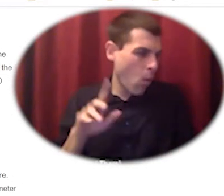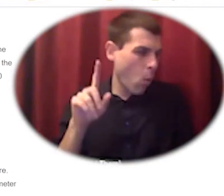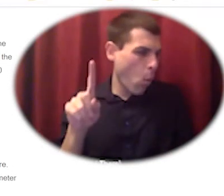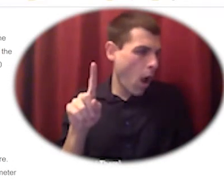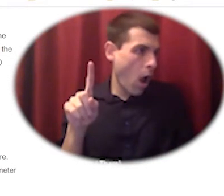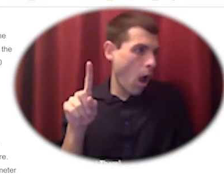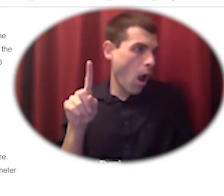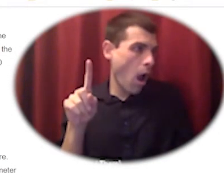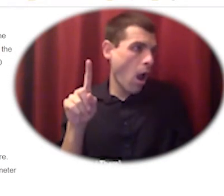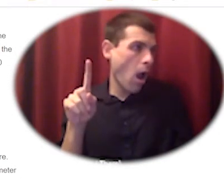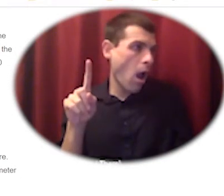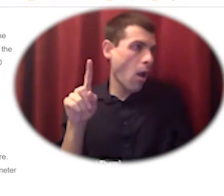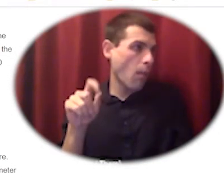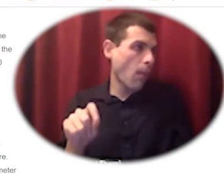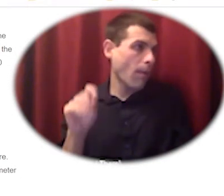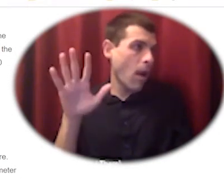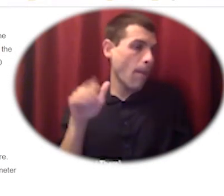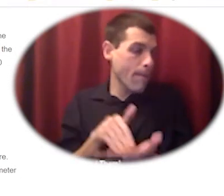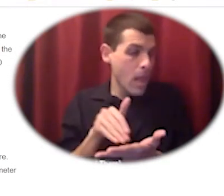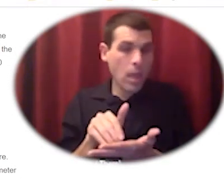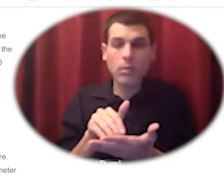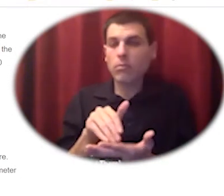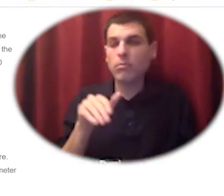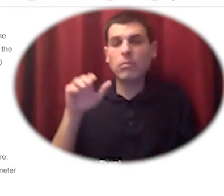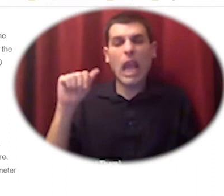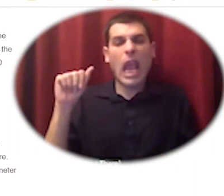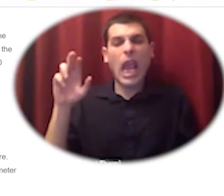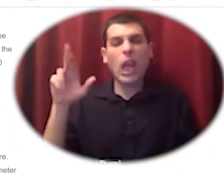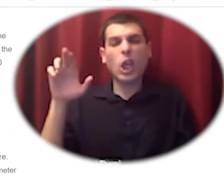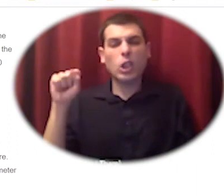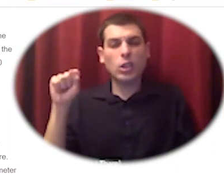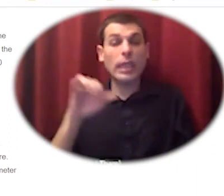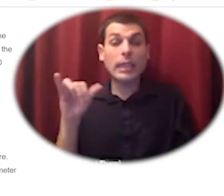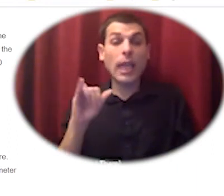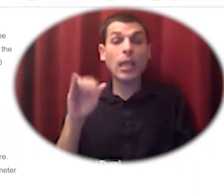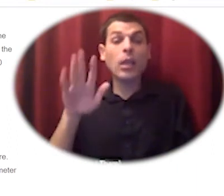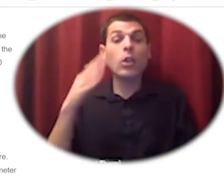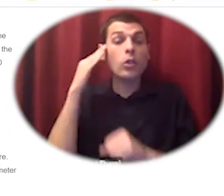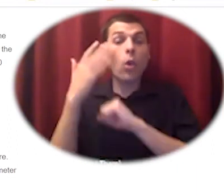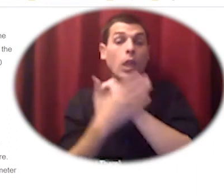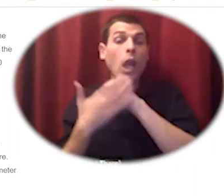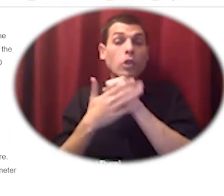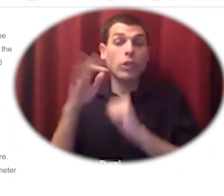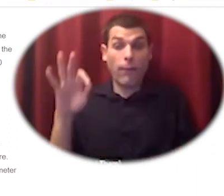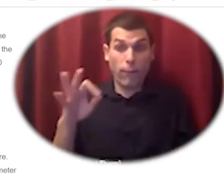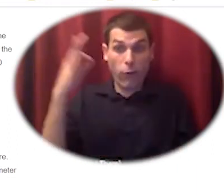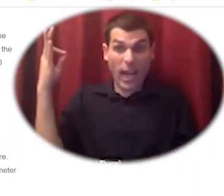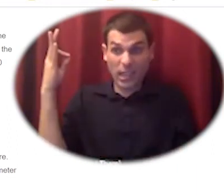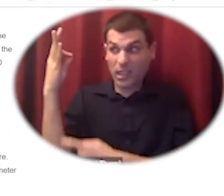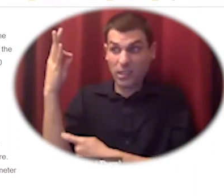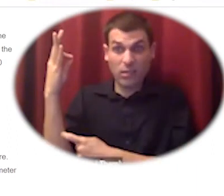acres it's a huge area it's what is it the size of france (actually Belgium)